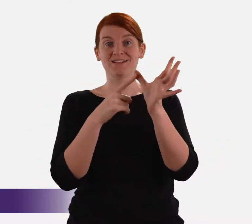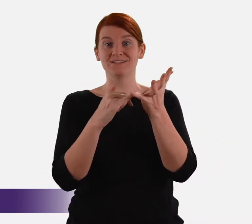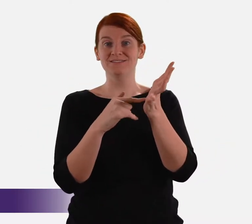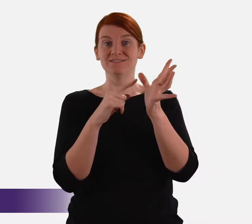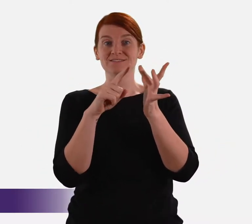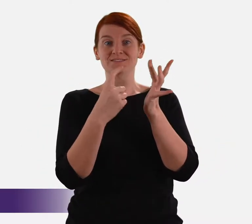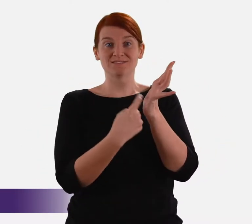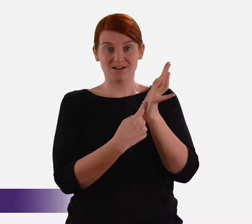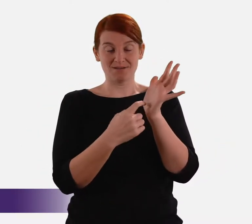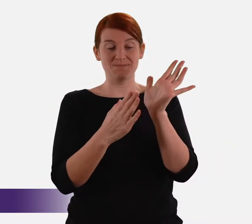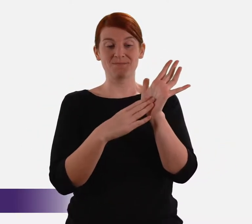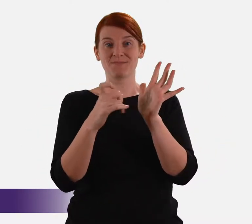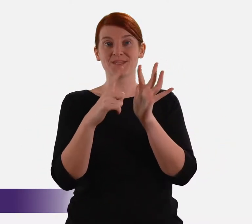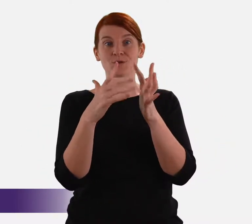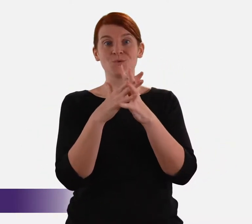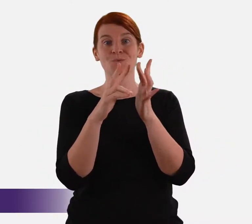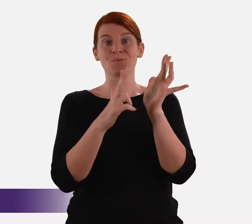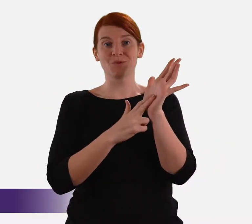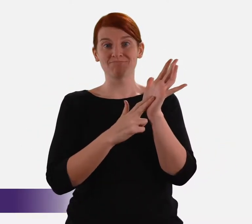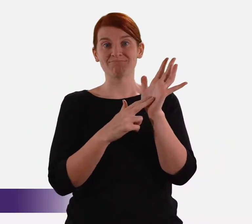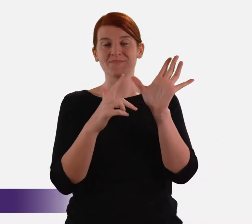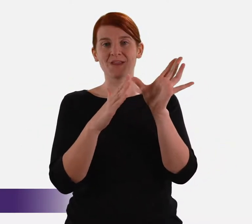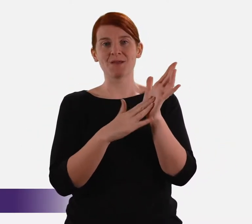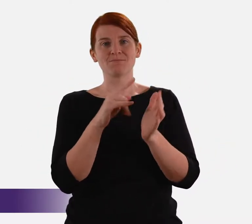• Commissioner Alastair McEwin AM